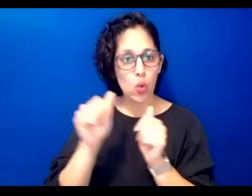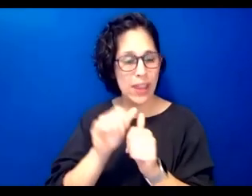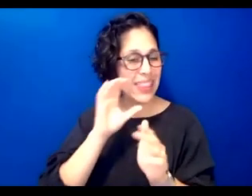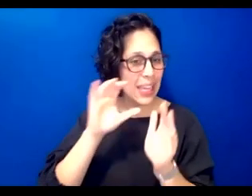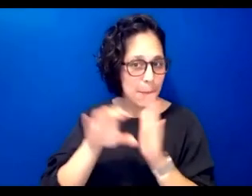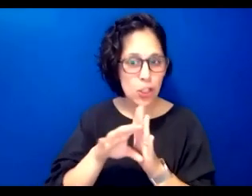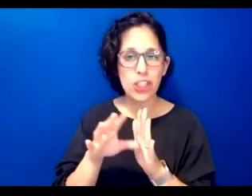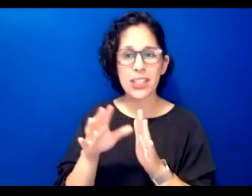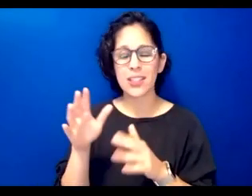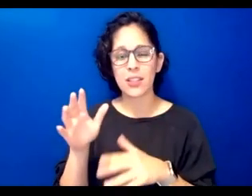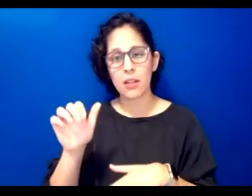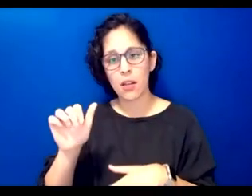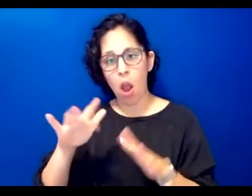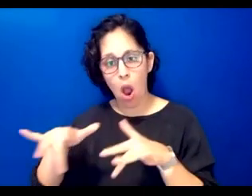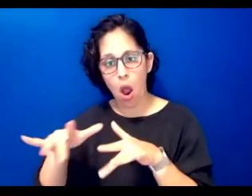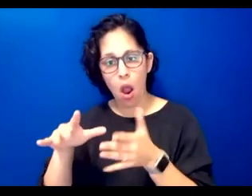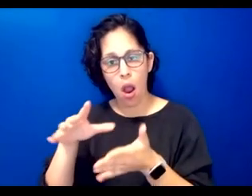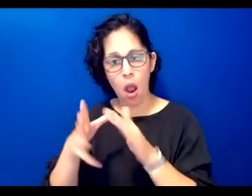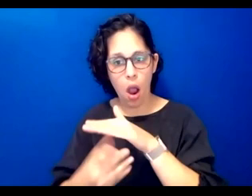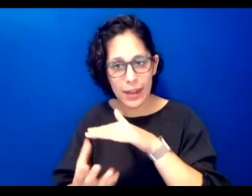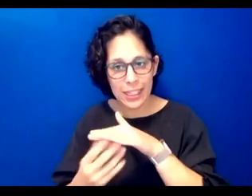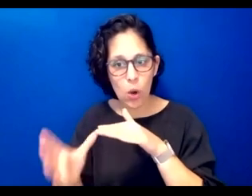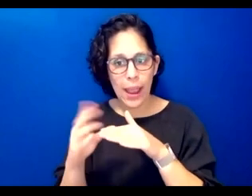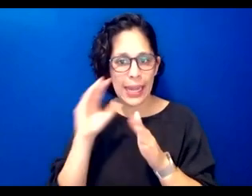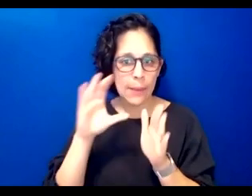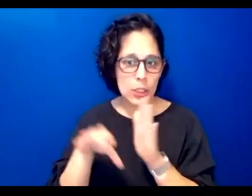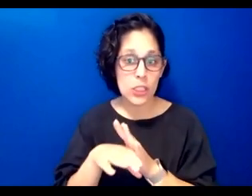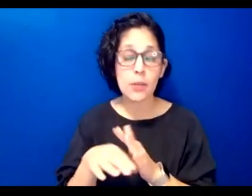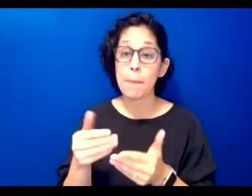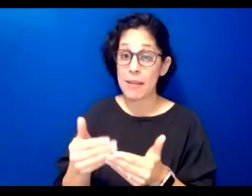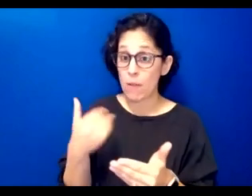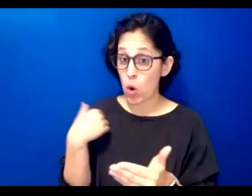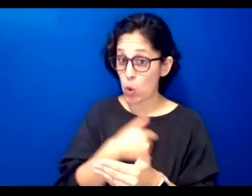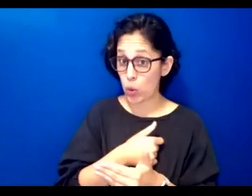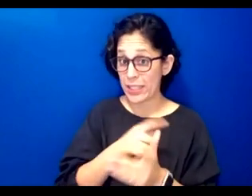we move on to looking at the actual chickasaw product i did want to speak a little bit more